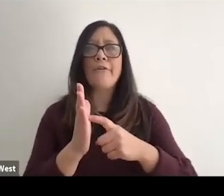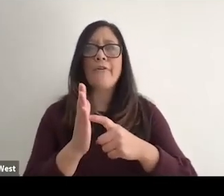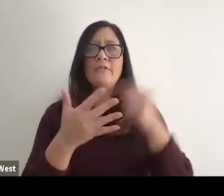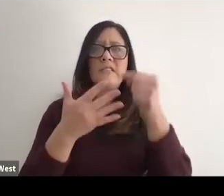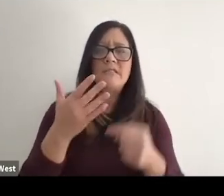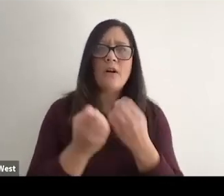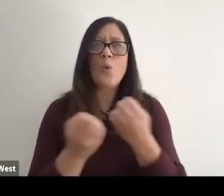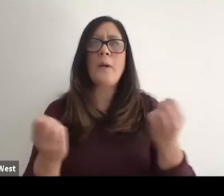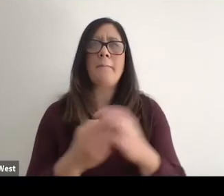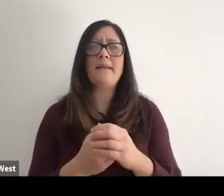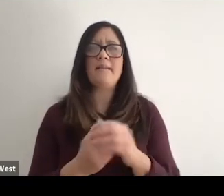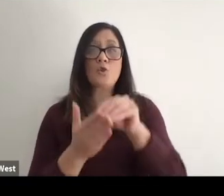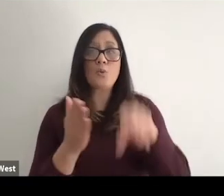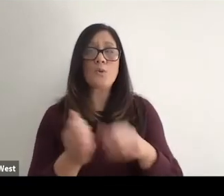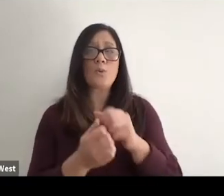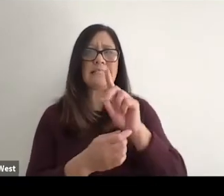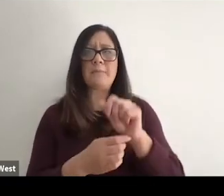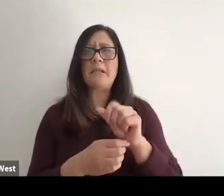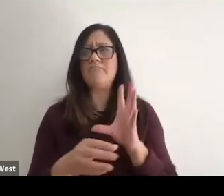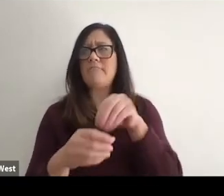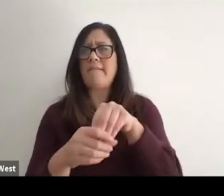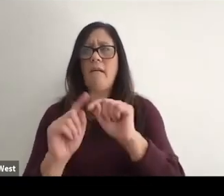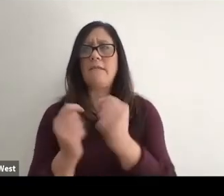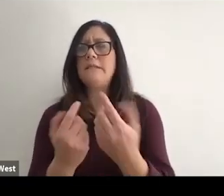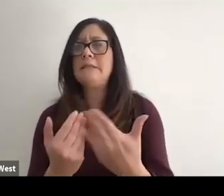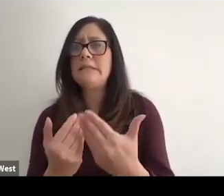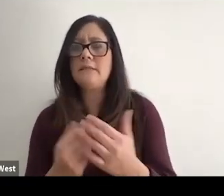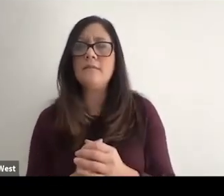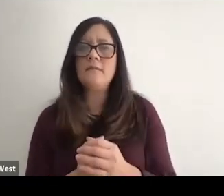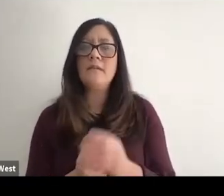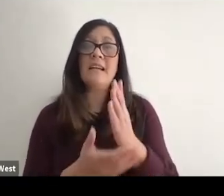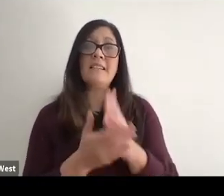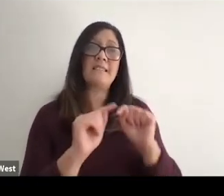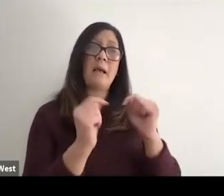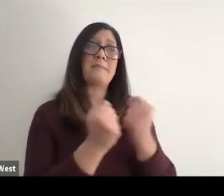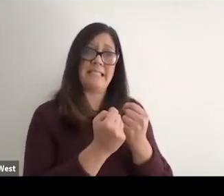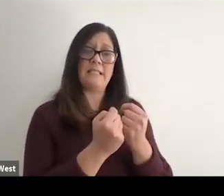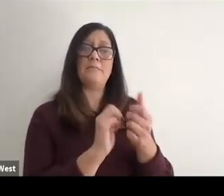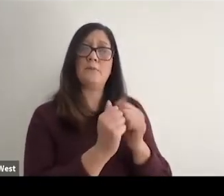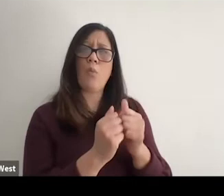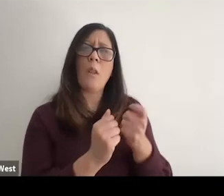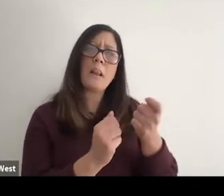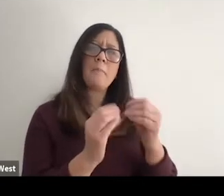integrate students with disabilities fairly seamlessly in the team. Some team based sports are a little bit more difficult and probably require